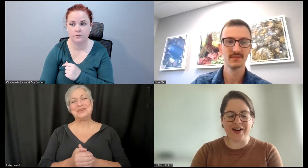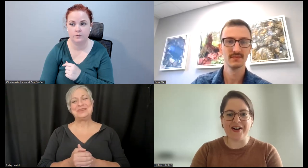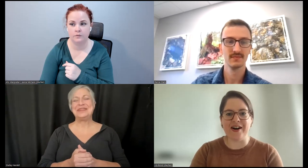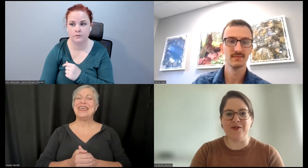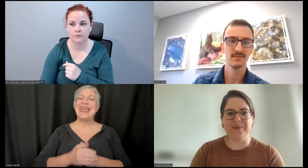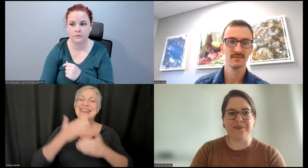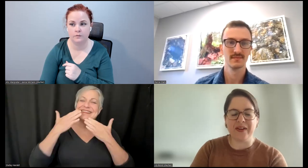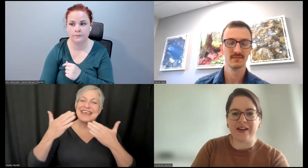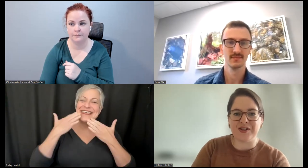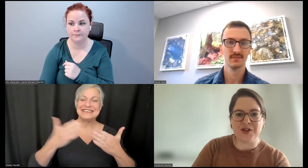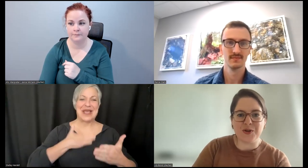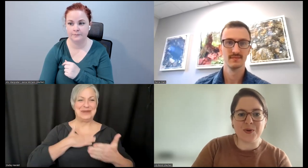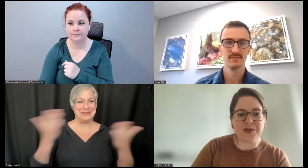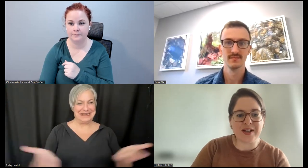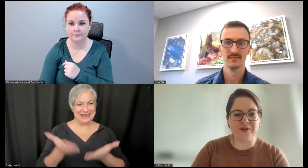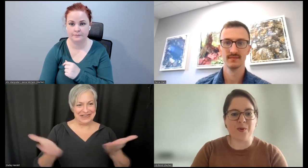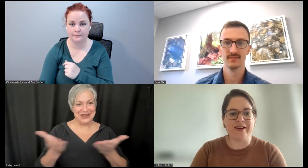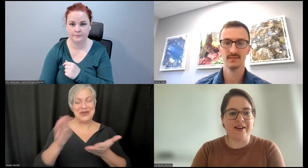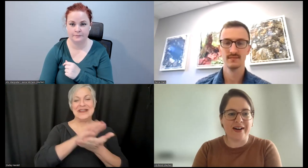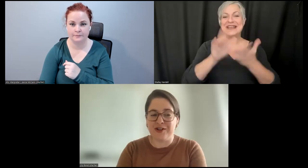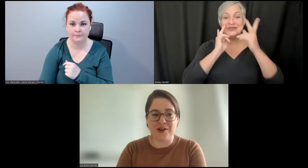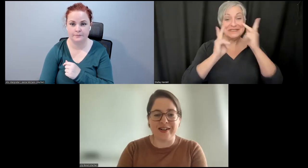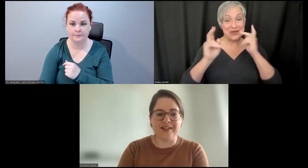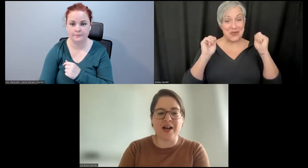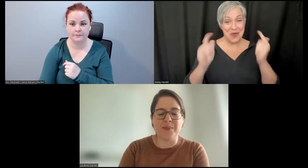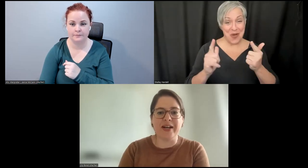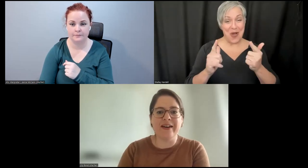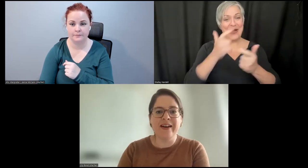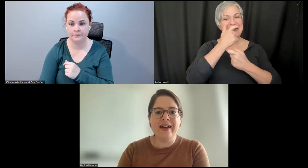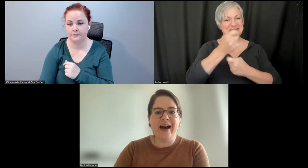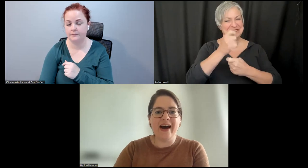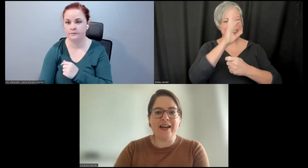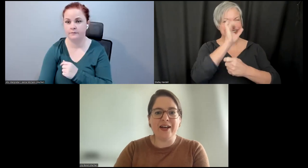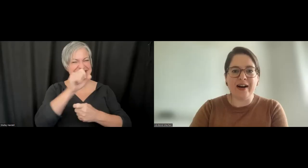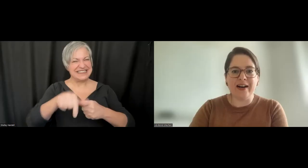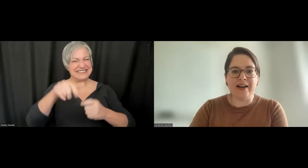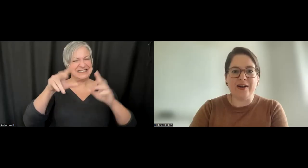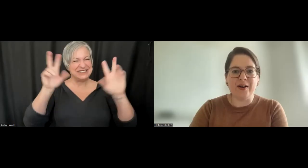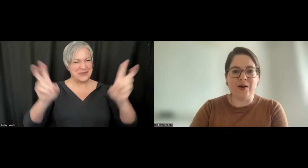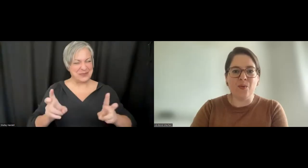here. Nice to see everyone interested in this topic. I want